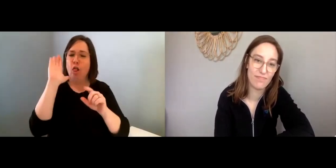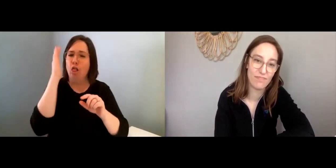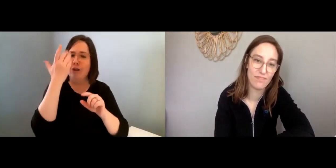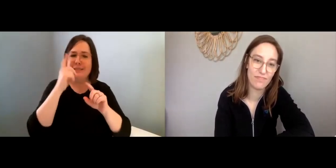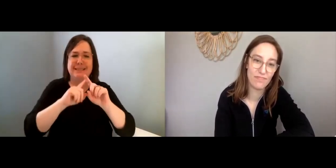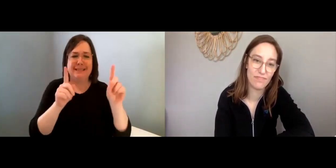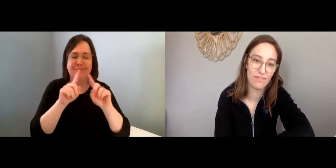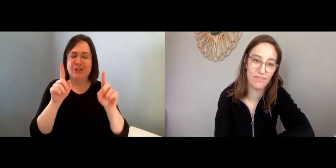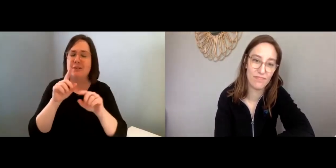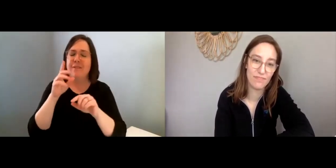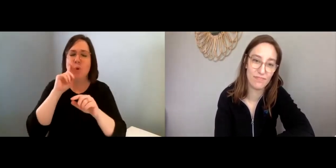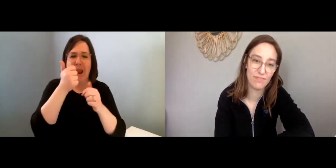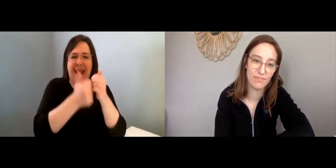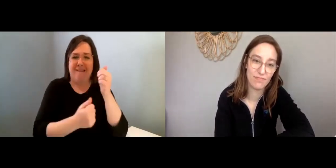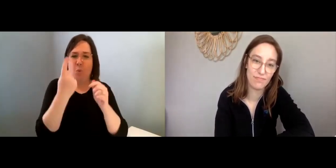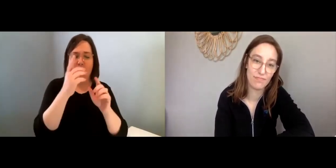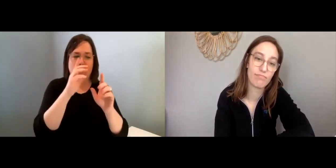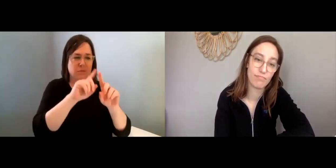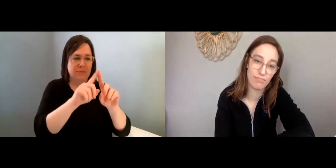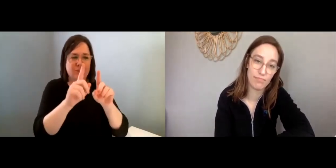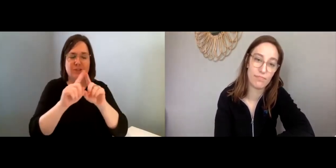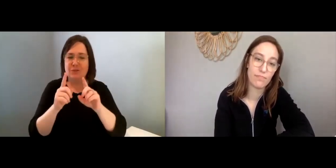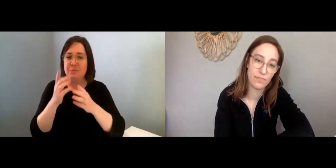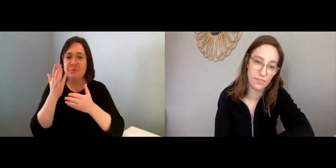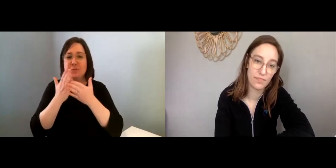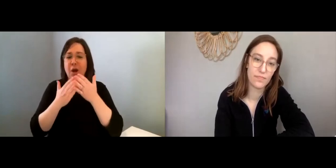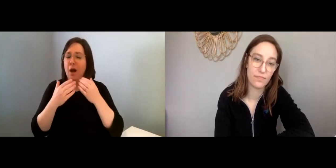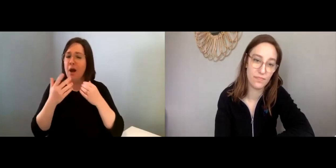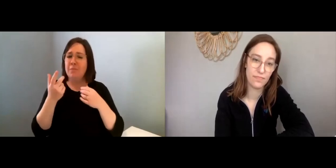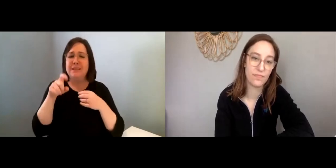The healing process looks different for everyone.